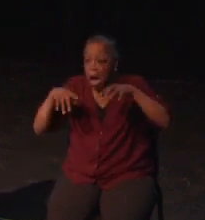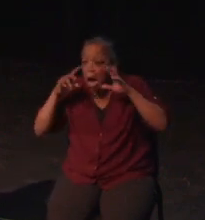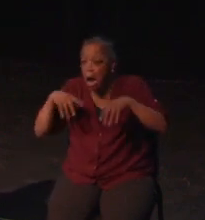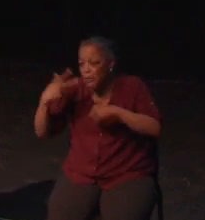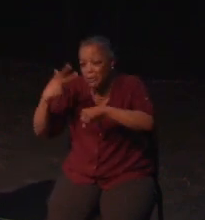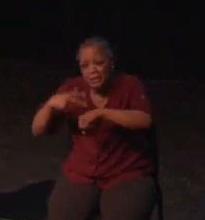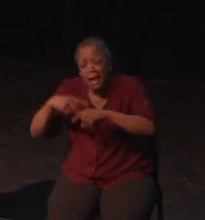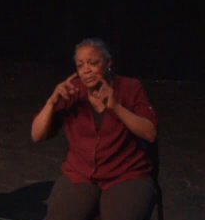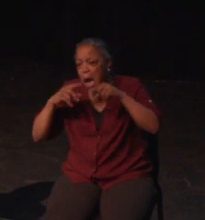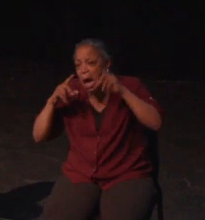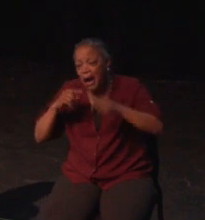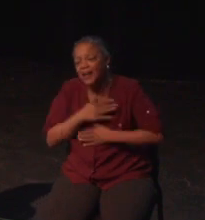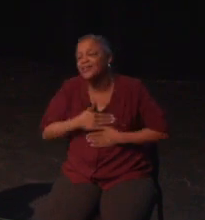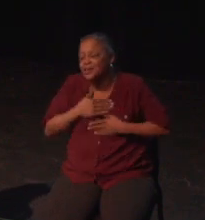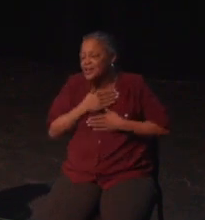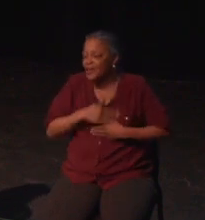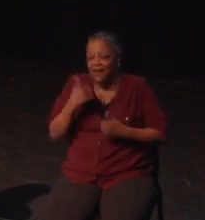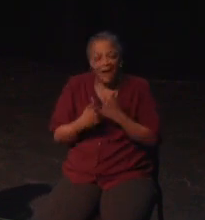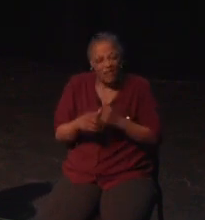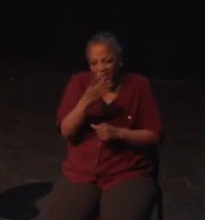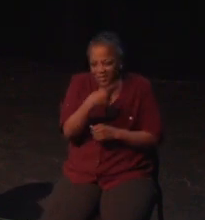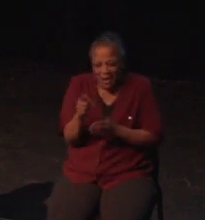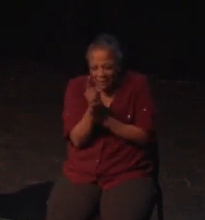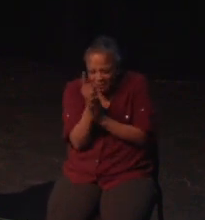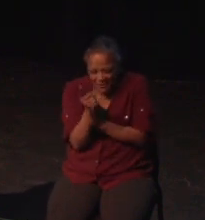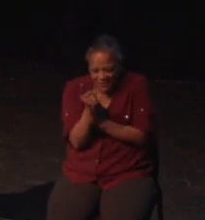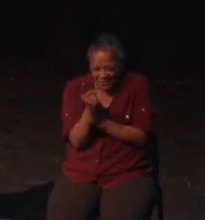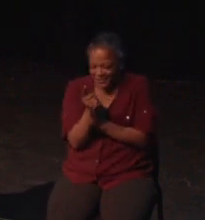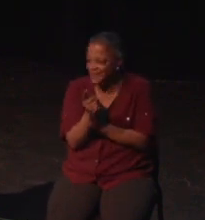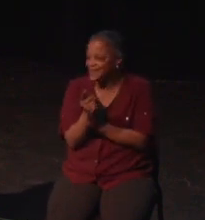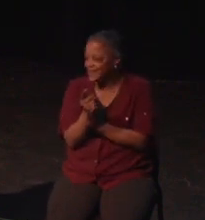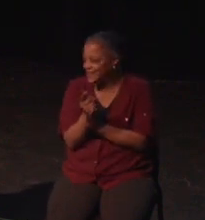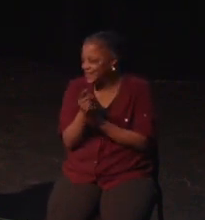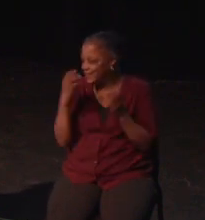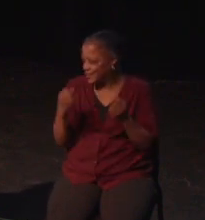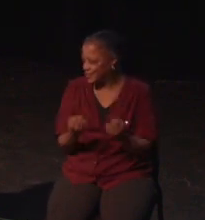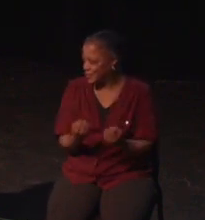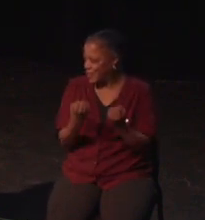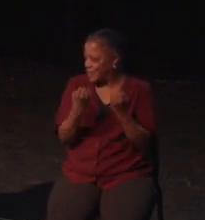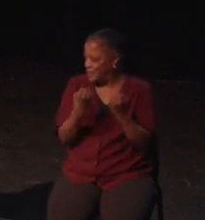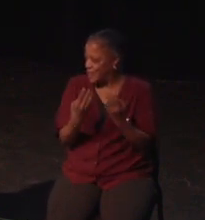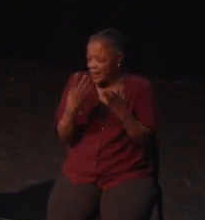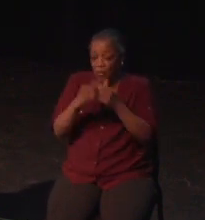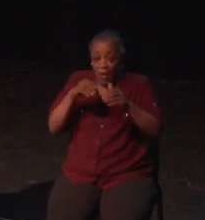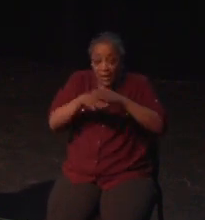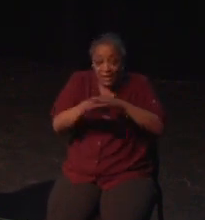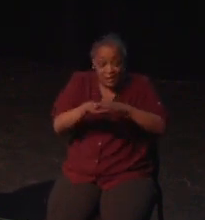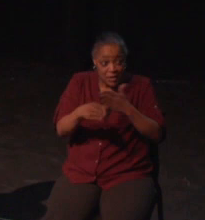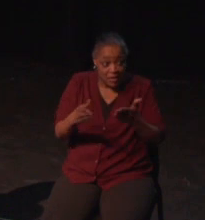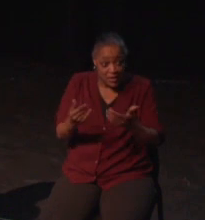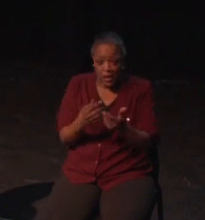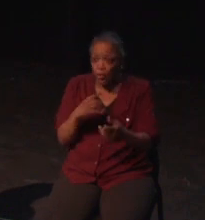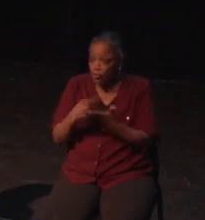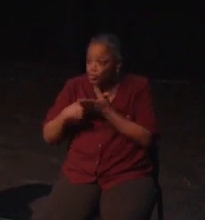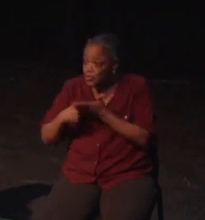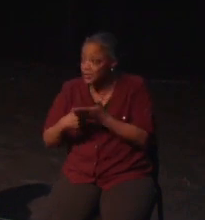I found the audio design in Horizon Zero Dawn a little imbalanced at times. It seemed good to impart stress and make the machines,